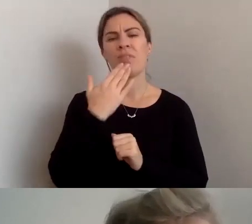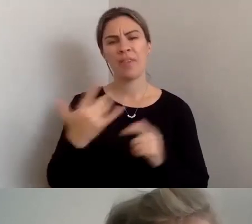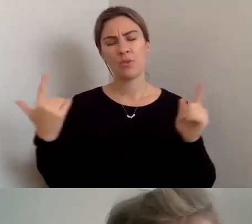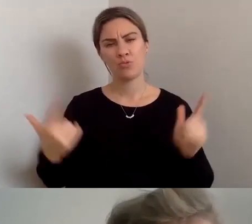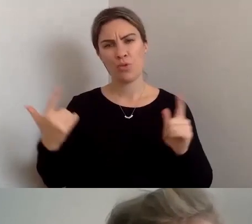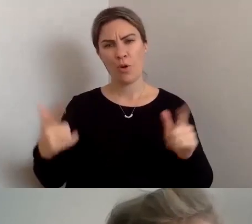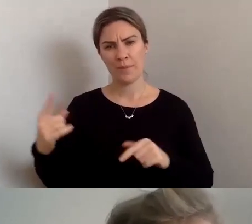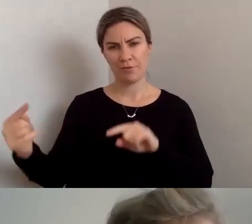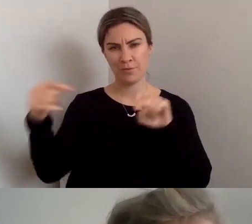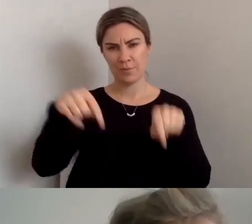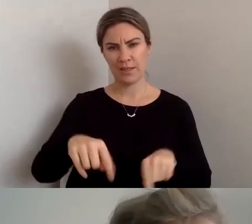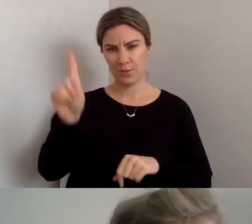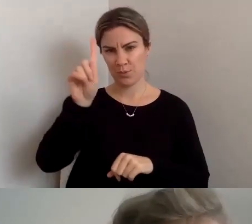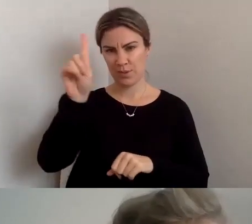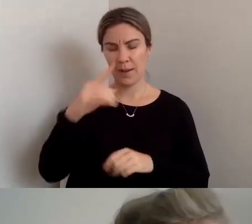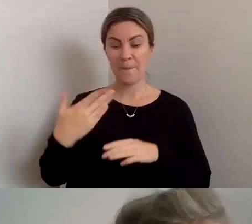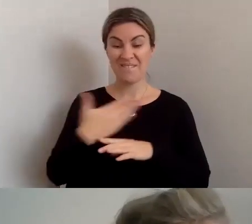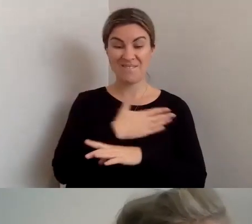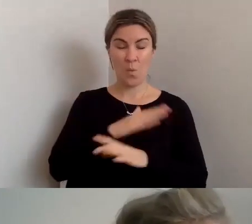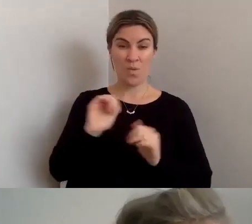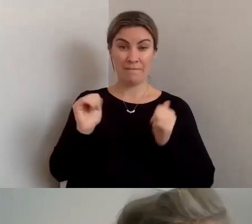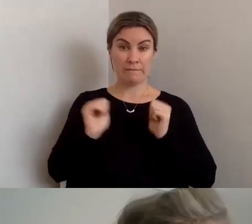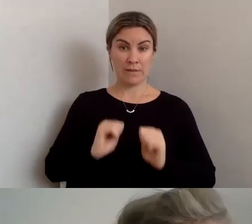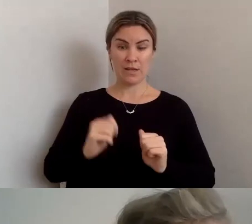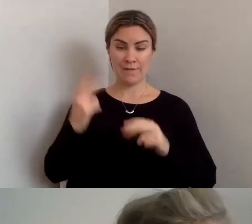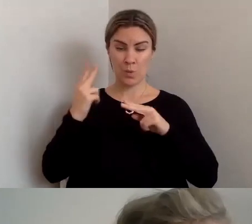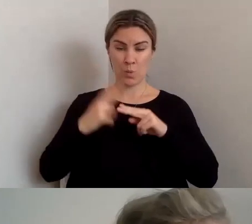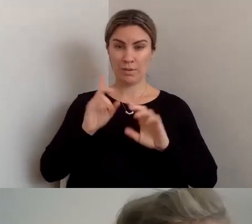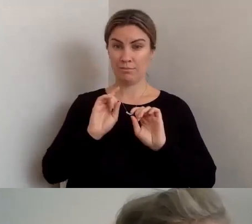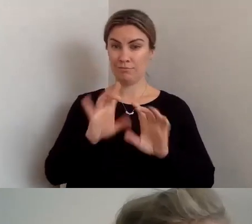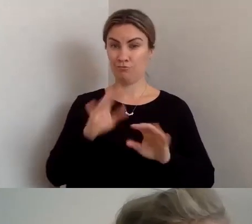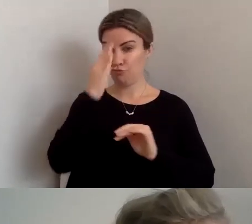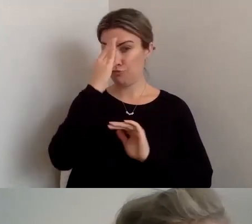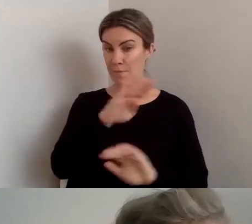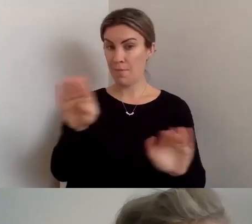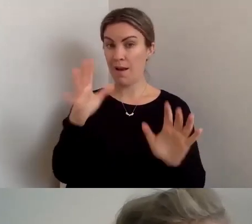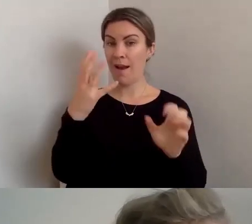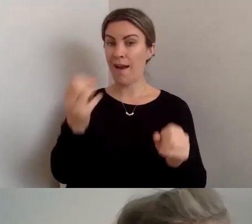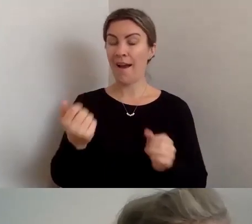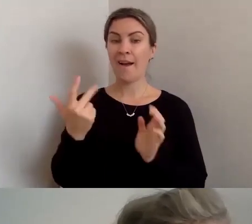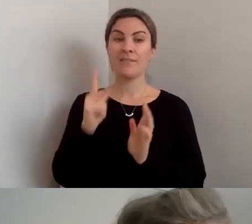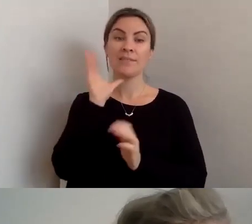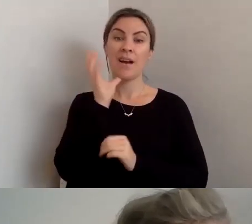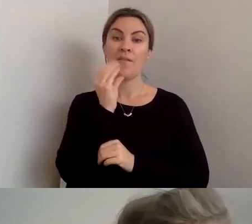to quickly, before we wrap up, remind you that we've got another session this afternoon at 3:00pm today, which is Finance for